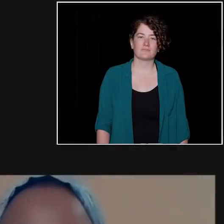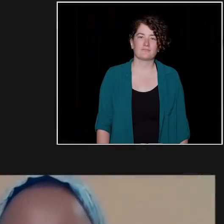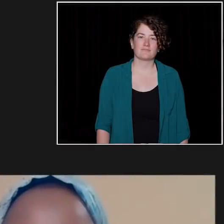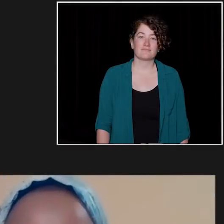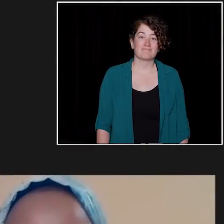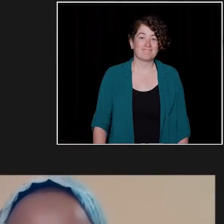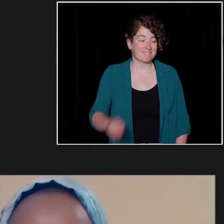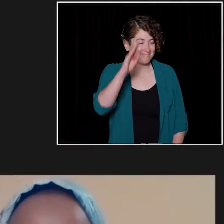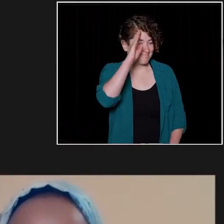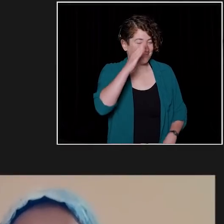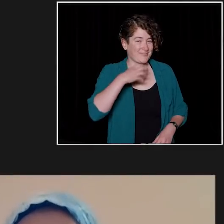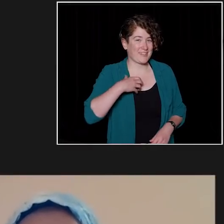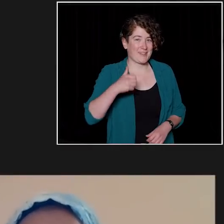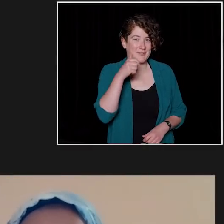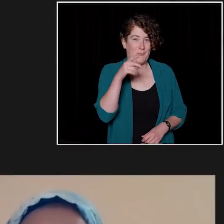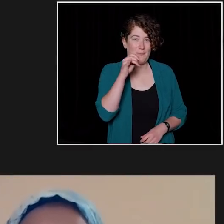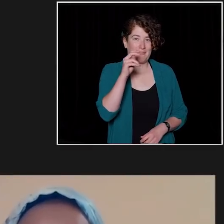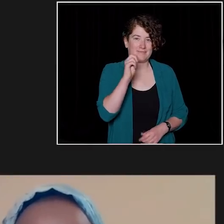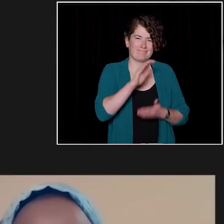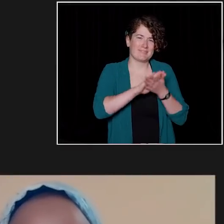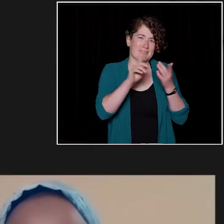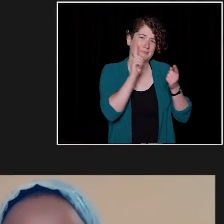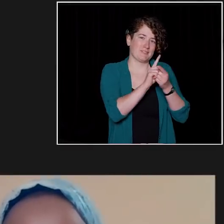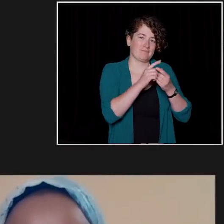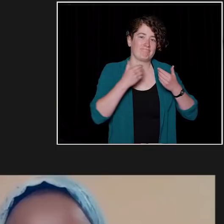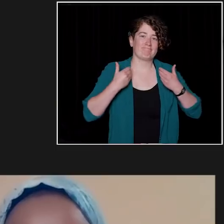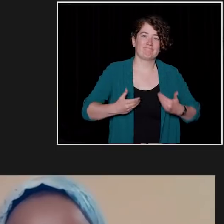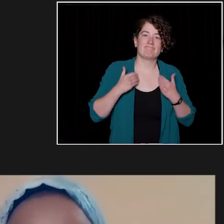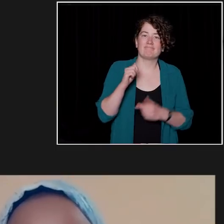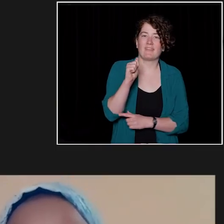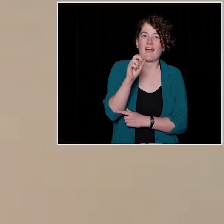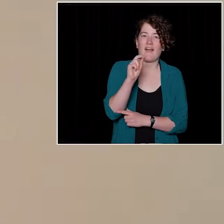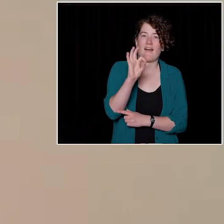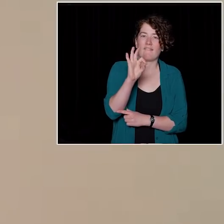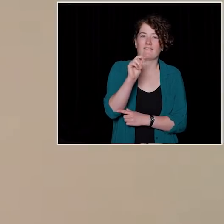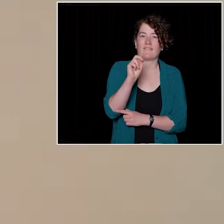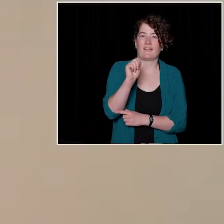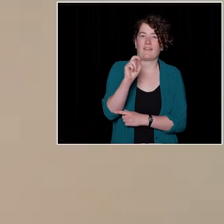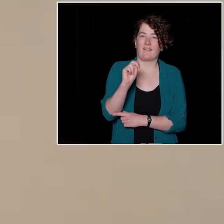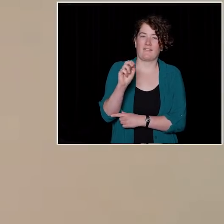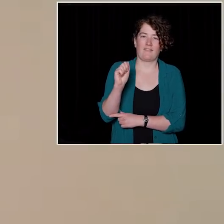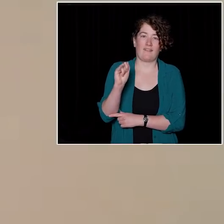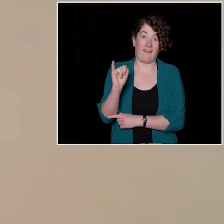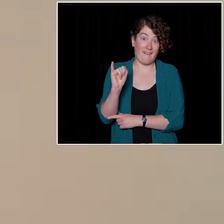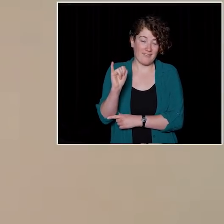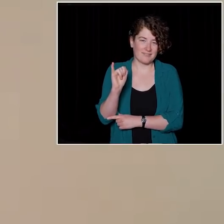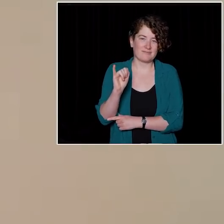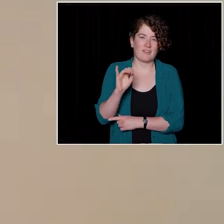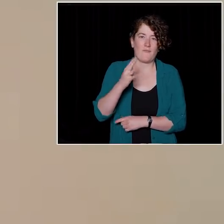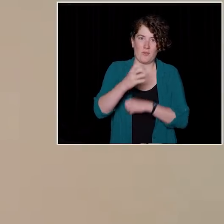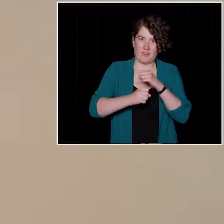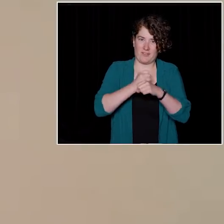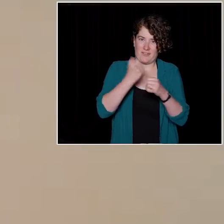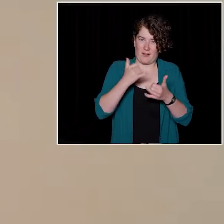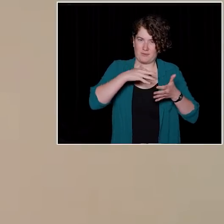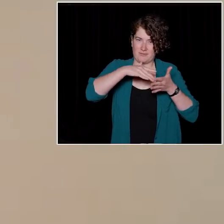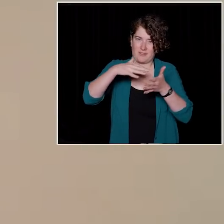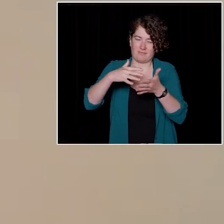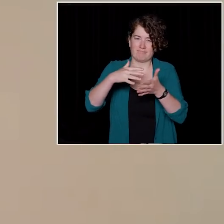Hi, Chancellor Point. It's so lovely to meet you. My name is Afnan Ali. I am going into my fourth year studying Applied Animal Biology